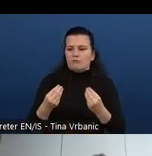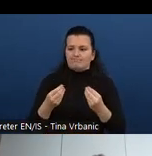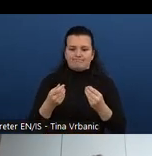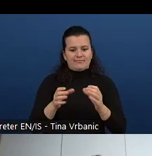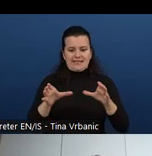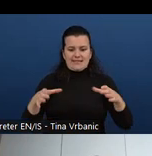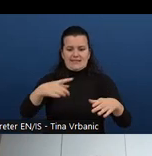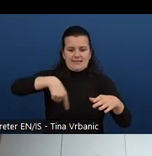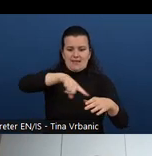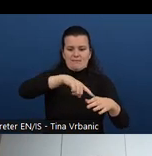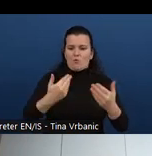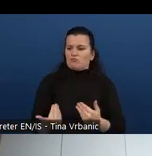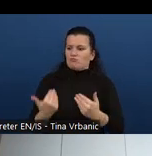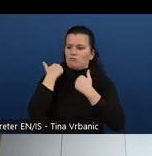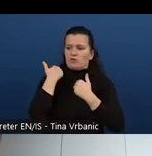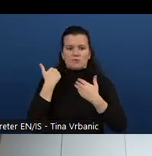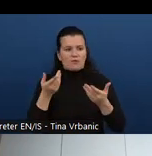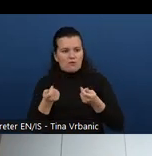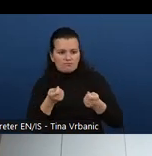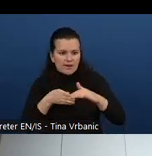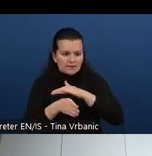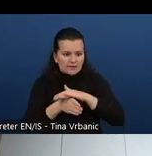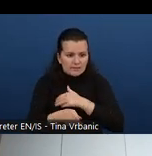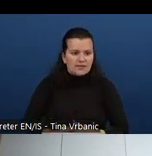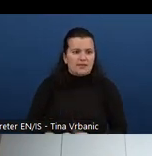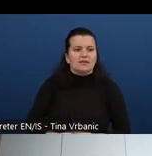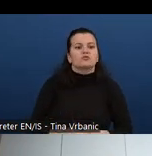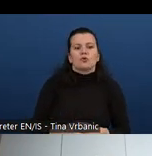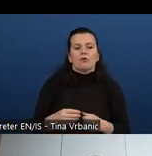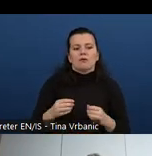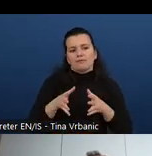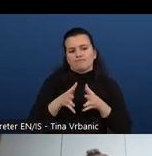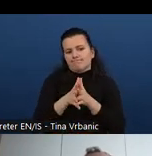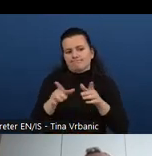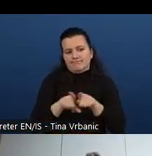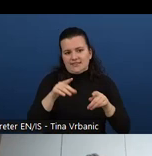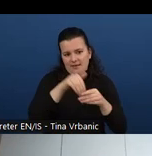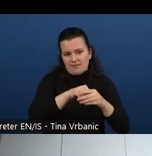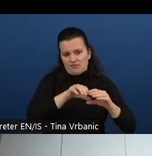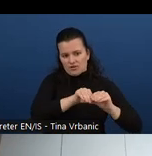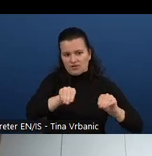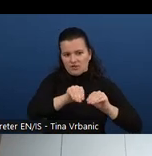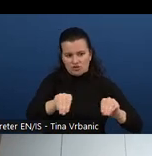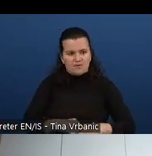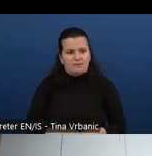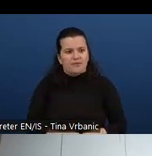That's the material teams need to be a part of that strategy to include accessibility